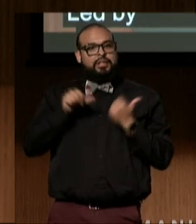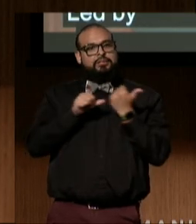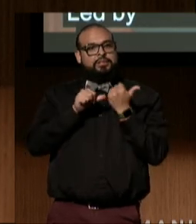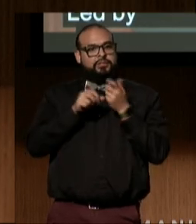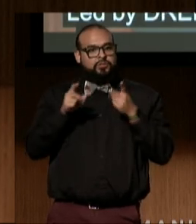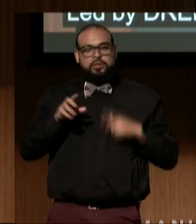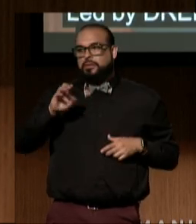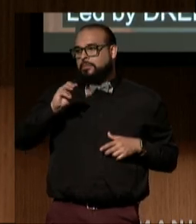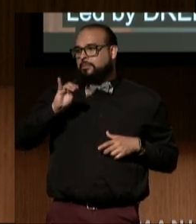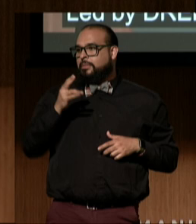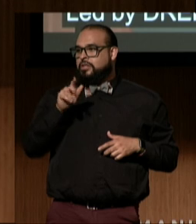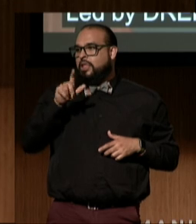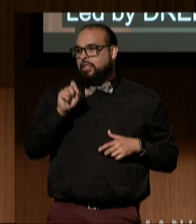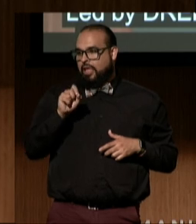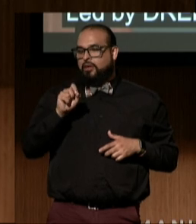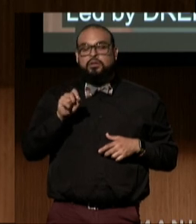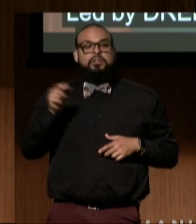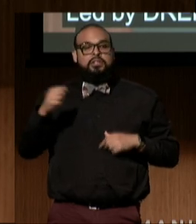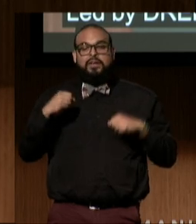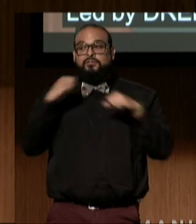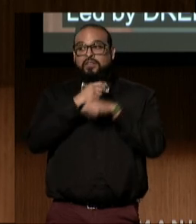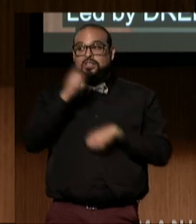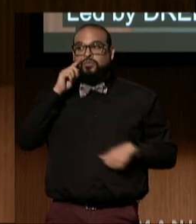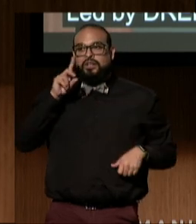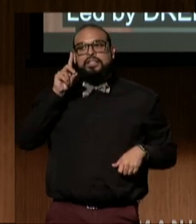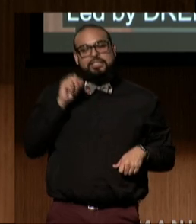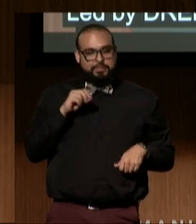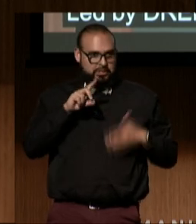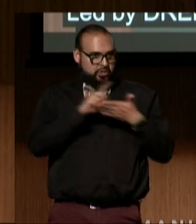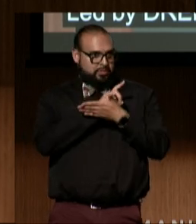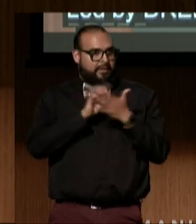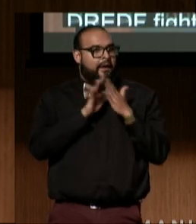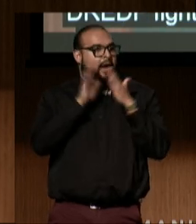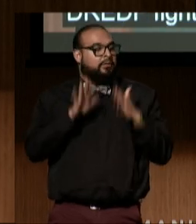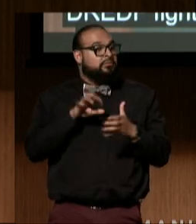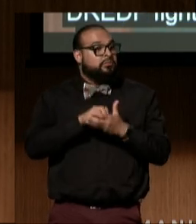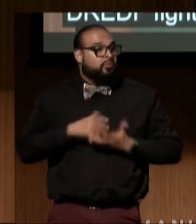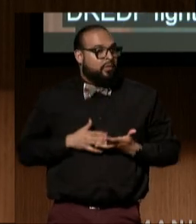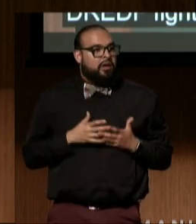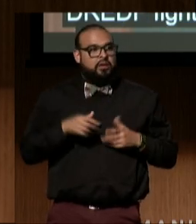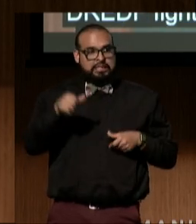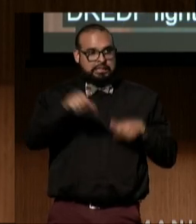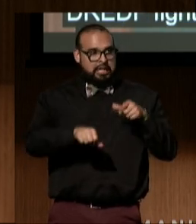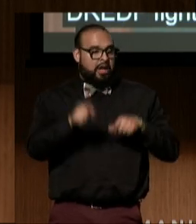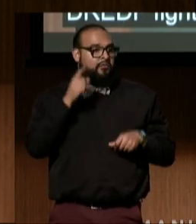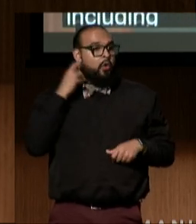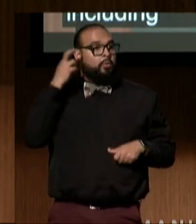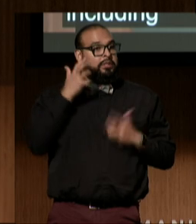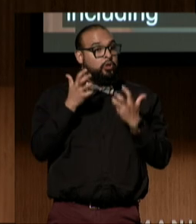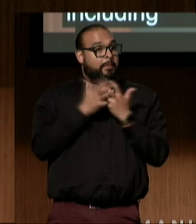DREDF fights disability discrimination in housing, including denials of reasonable accommodations,